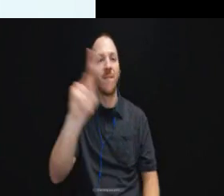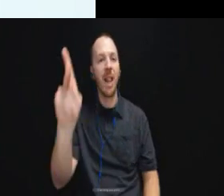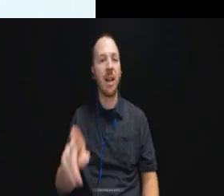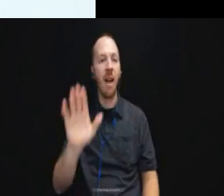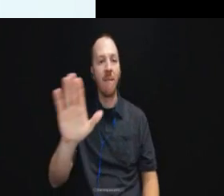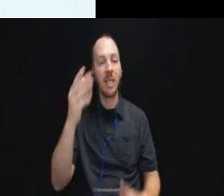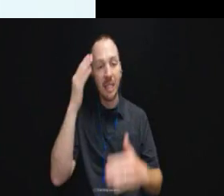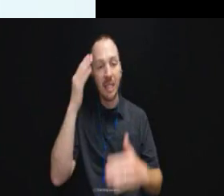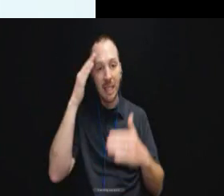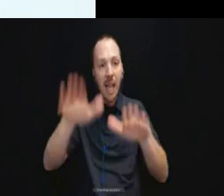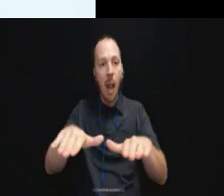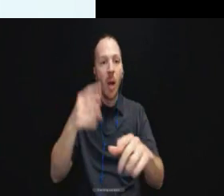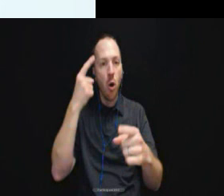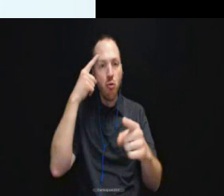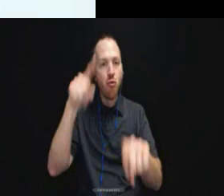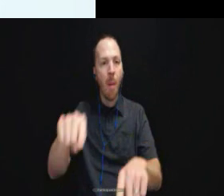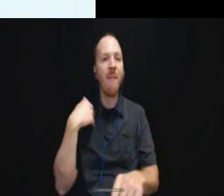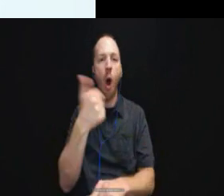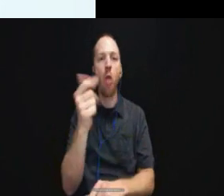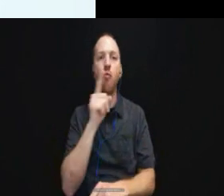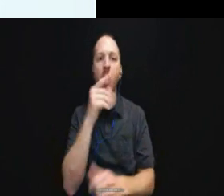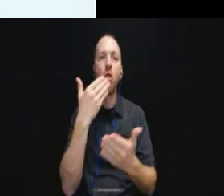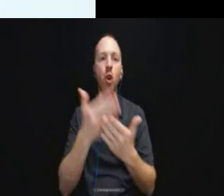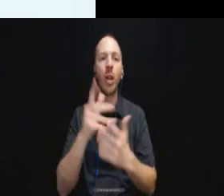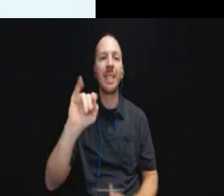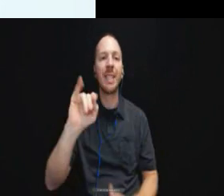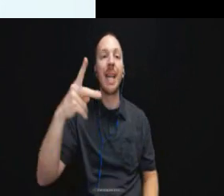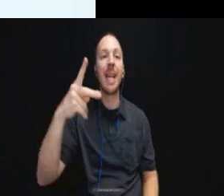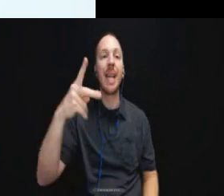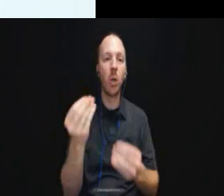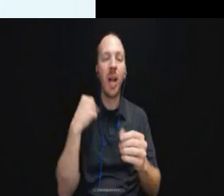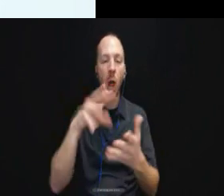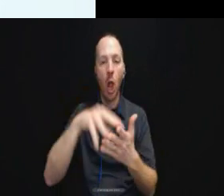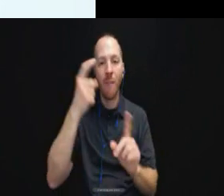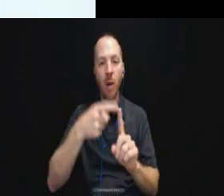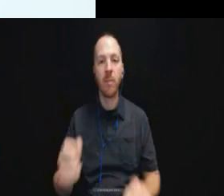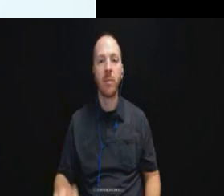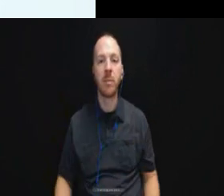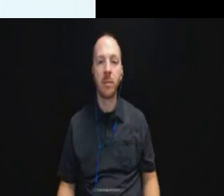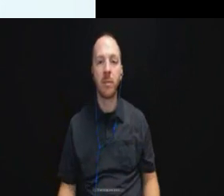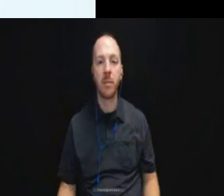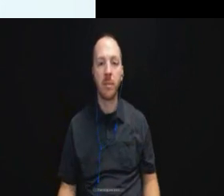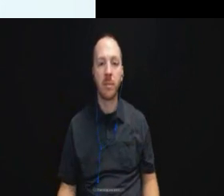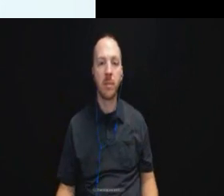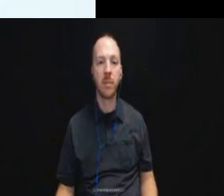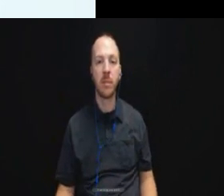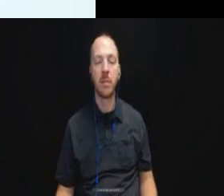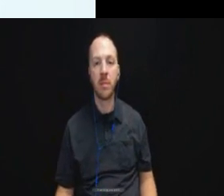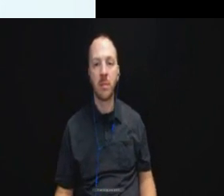settlement agreement because there are some other great tips that we can learn from.